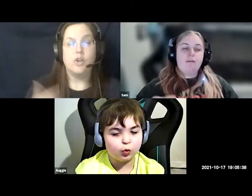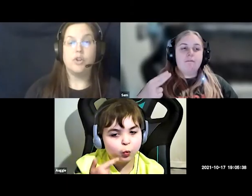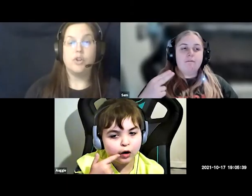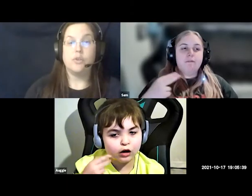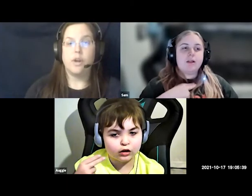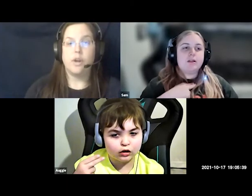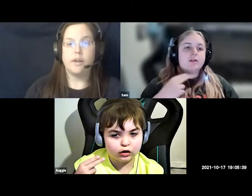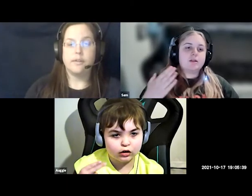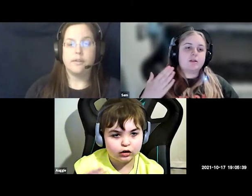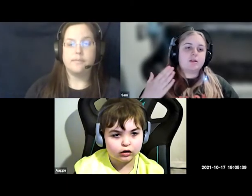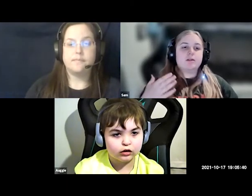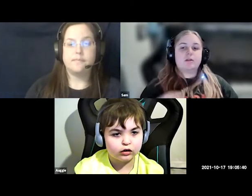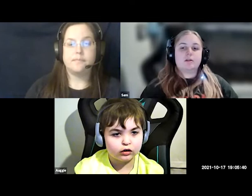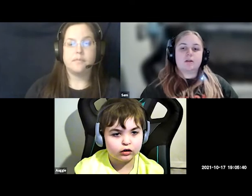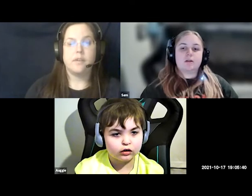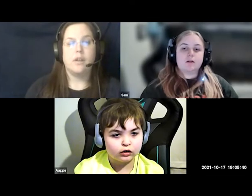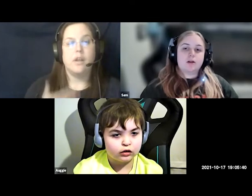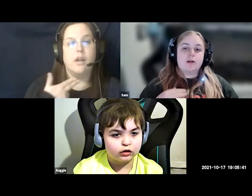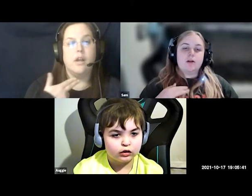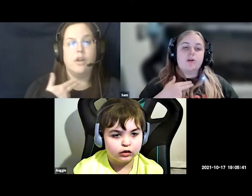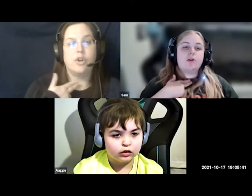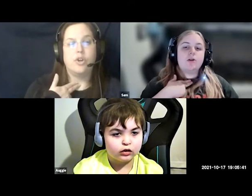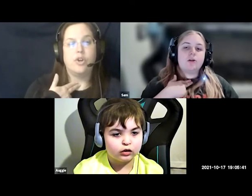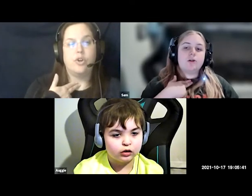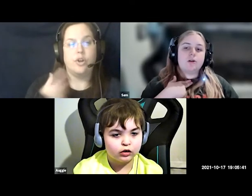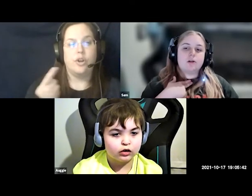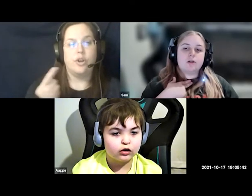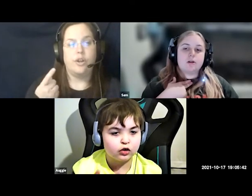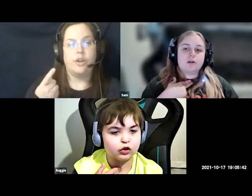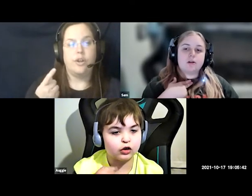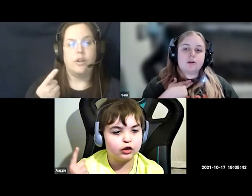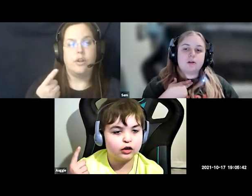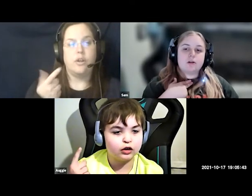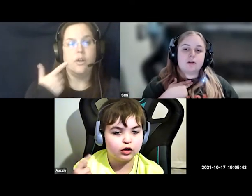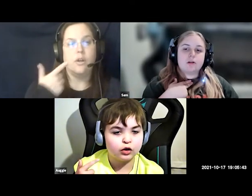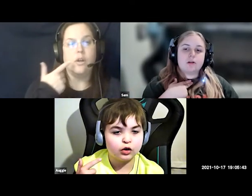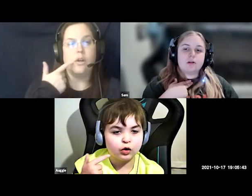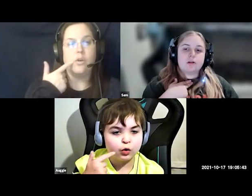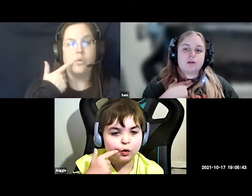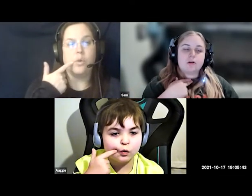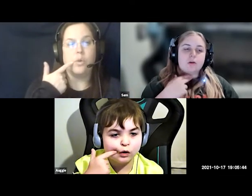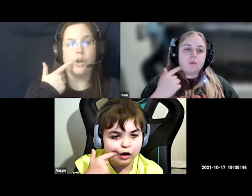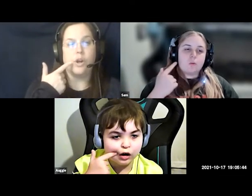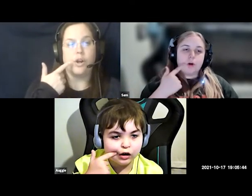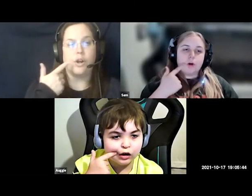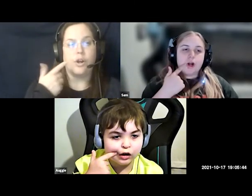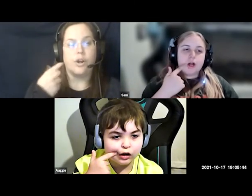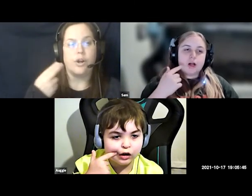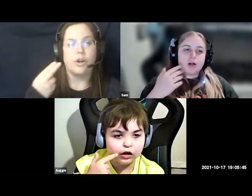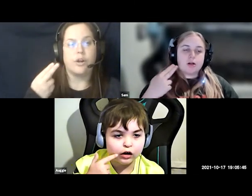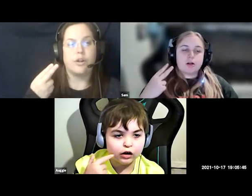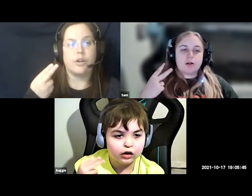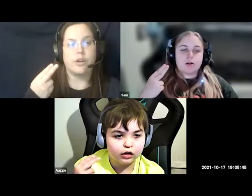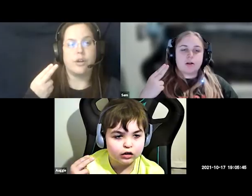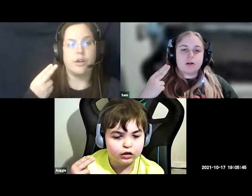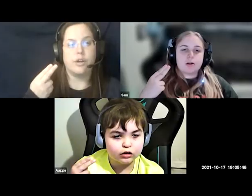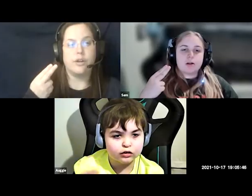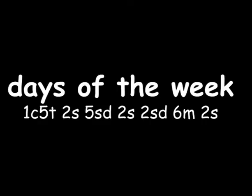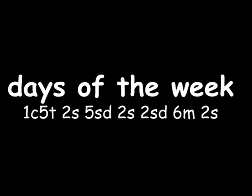good work good work